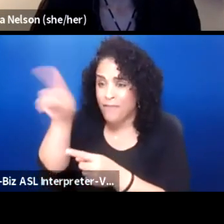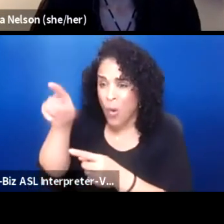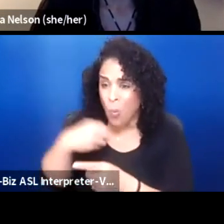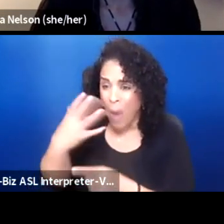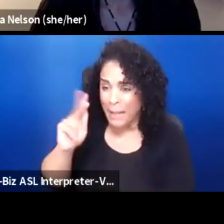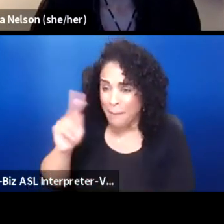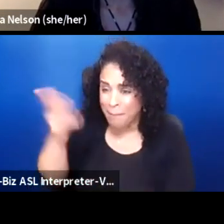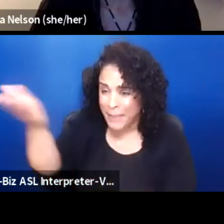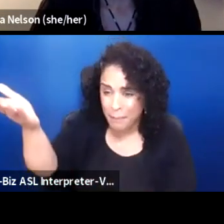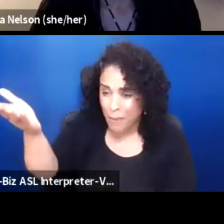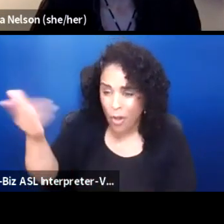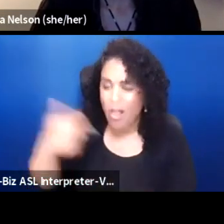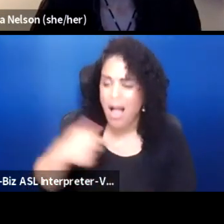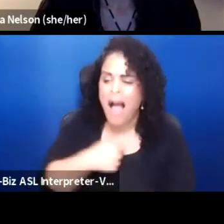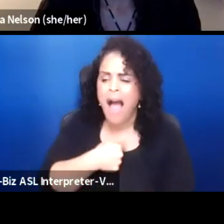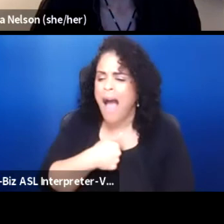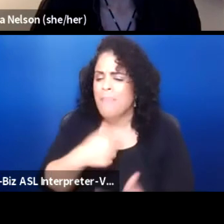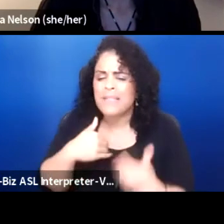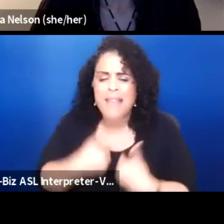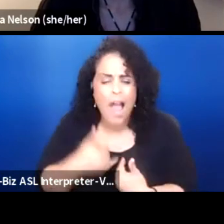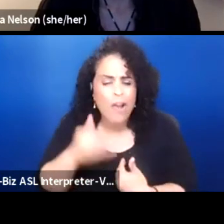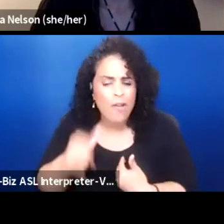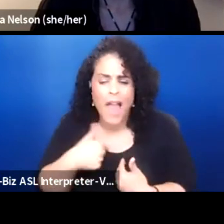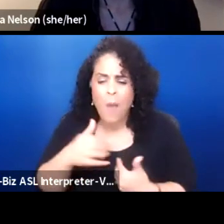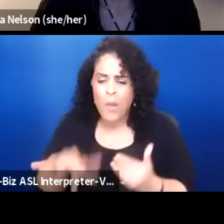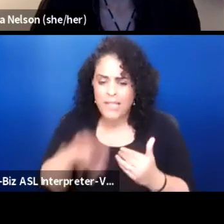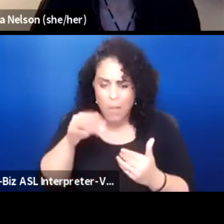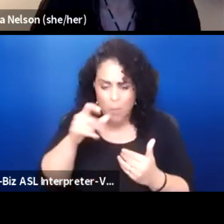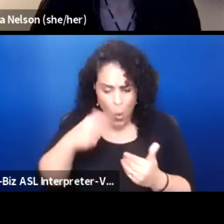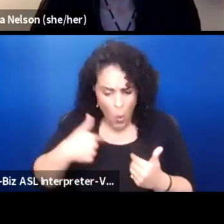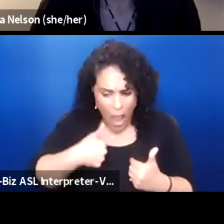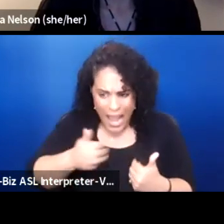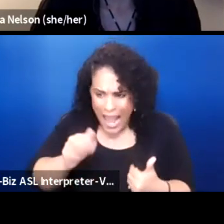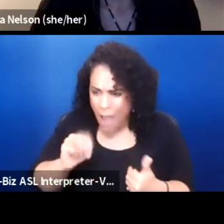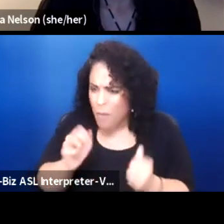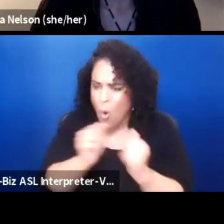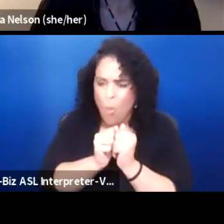I want to discover who I am without all that.